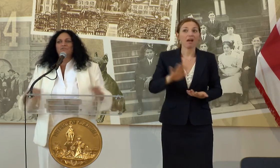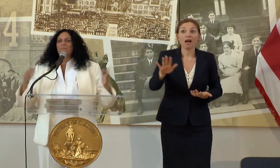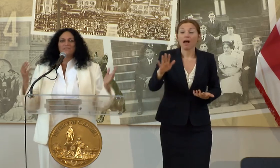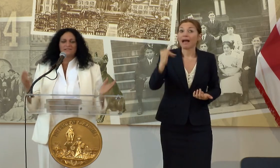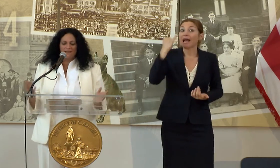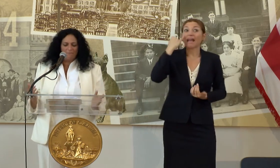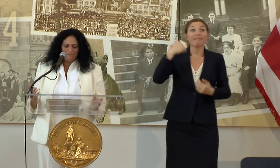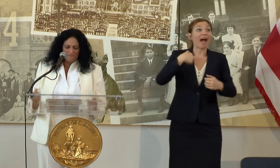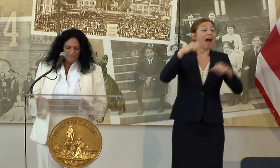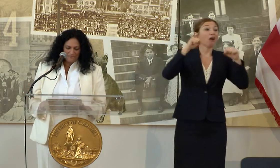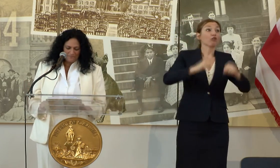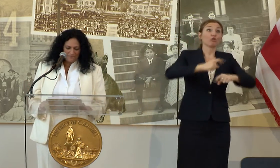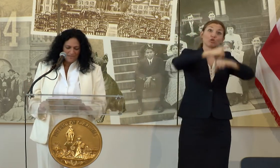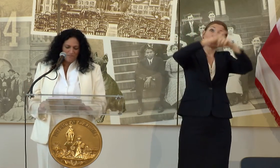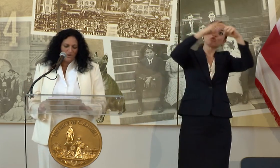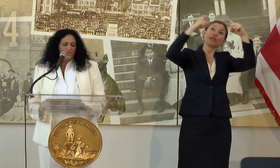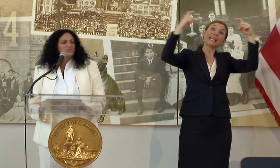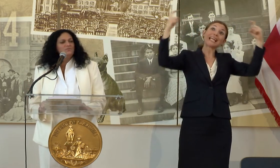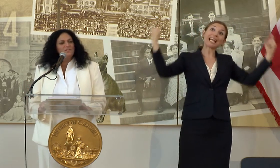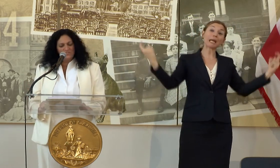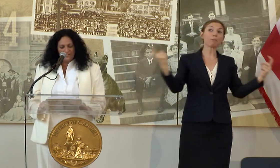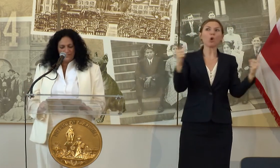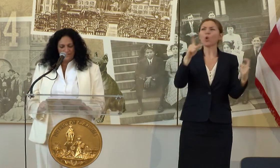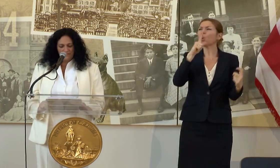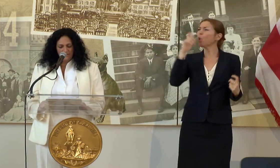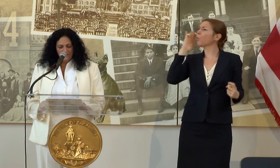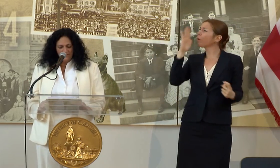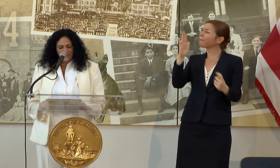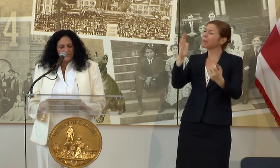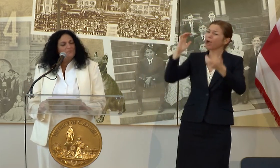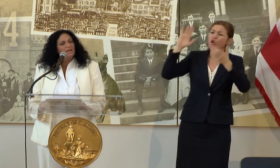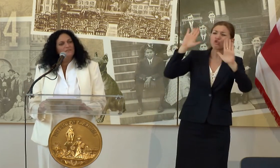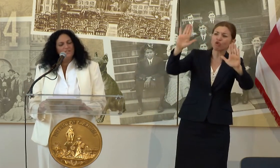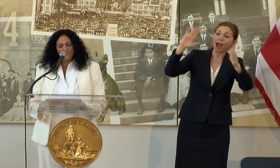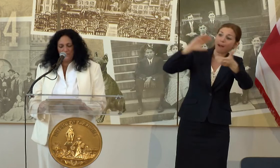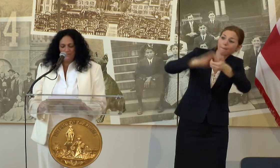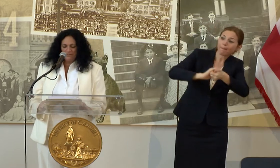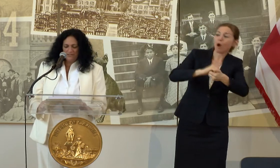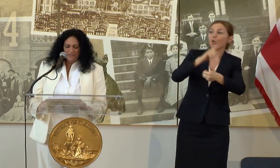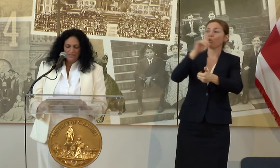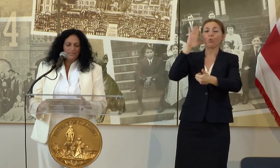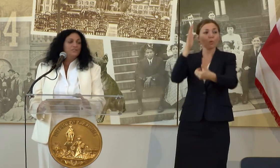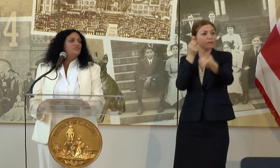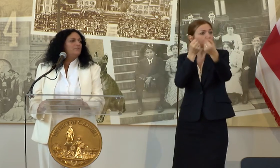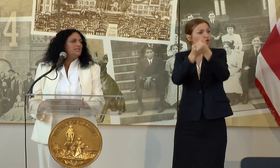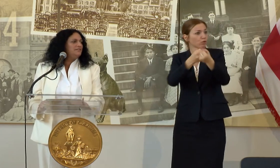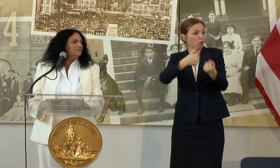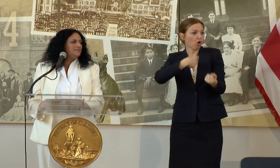DREAMT THIS UP. PARTNERS WHO NURTURED US, STOOD BY THE VISION AND CONTRIBUTED TO